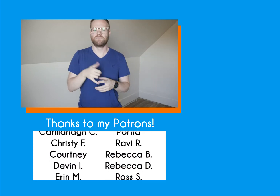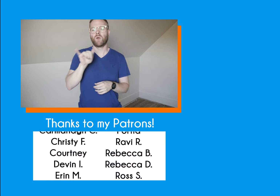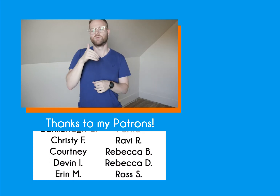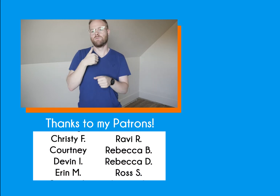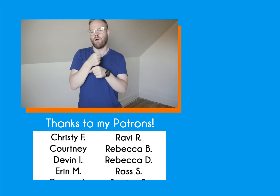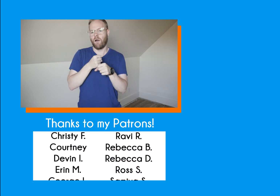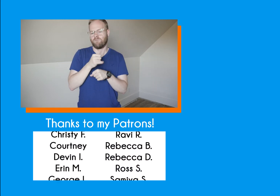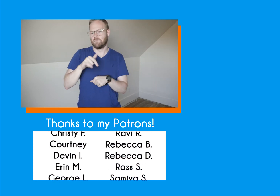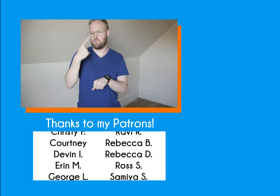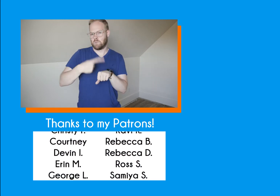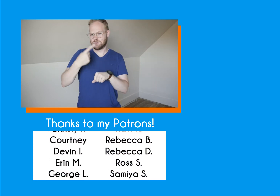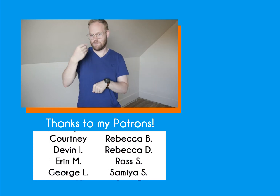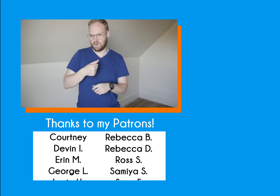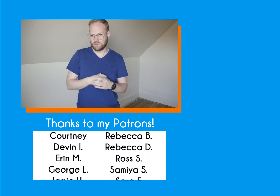I also have Ko-fi, which is one-time.